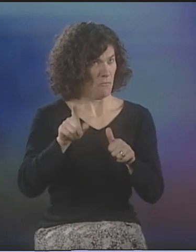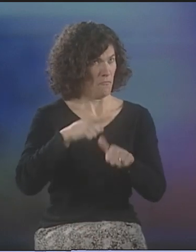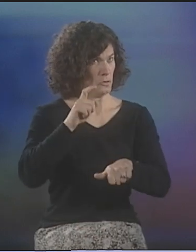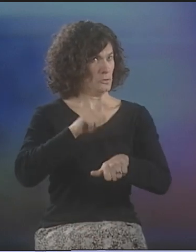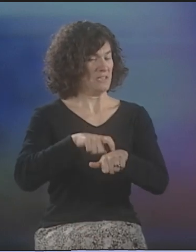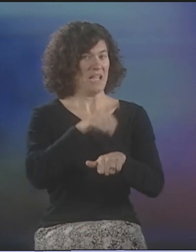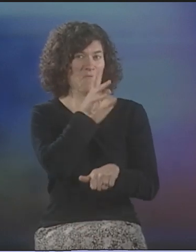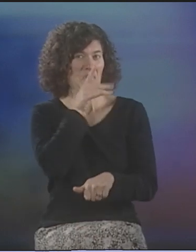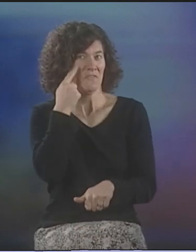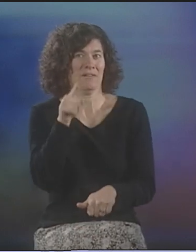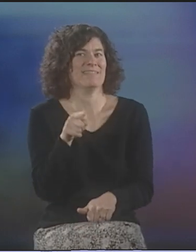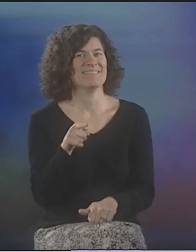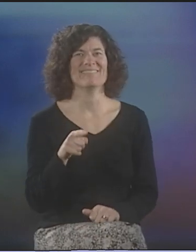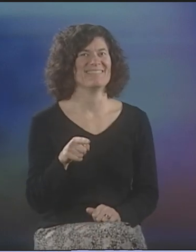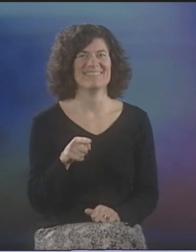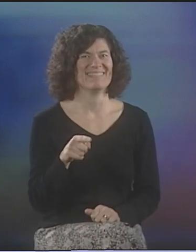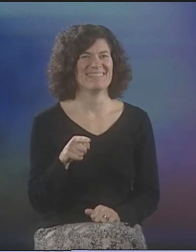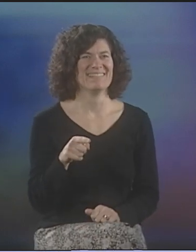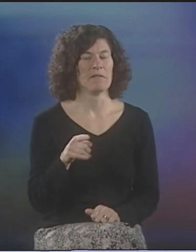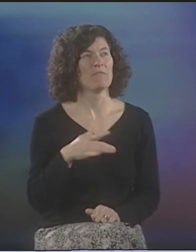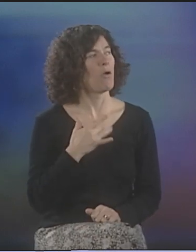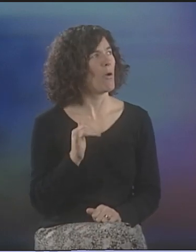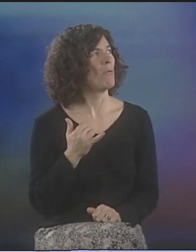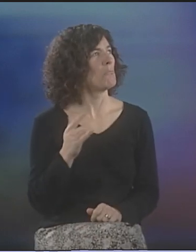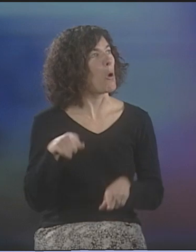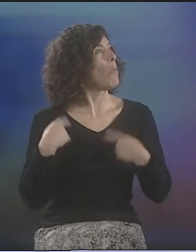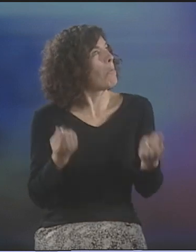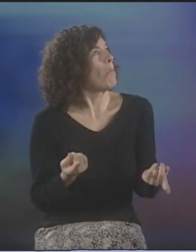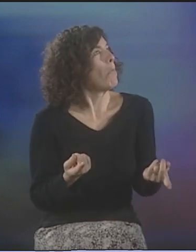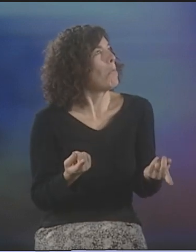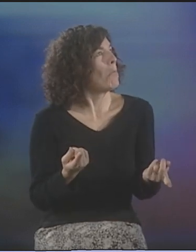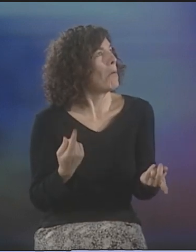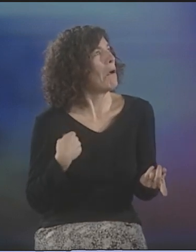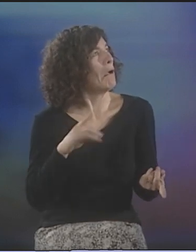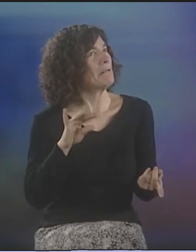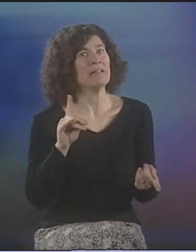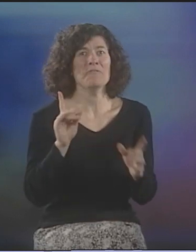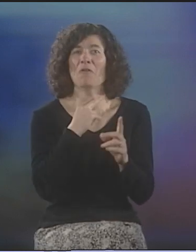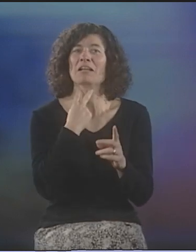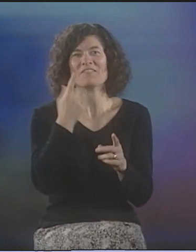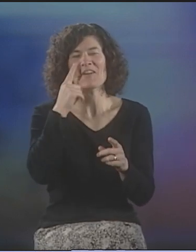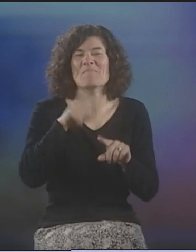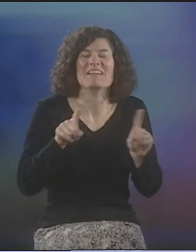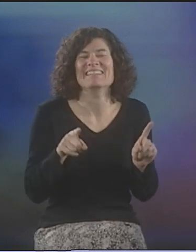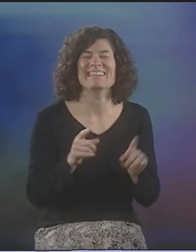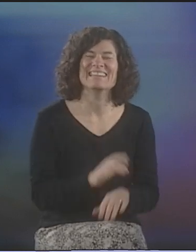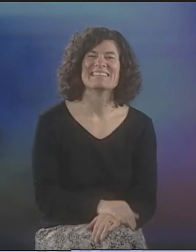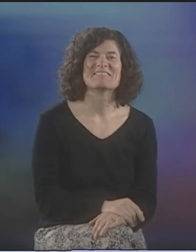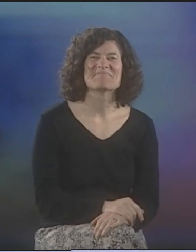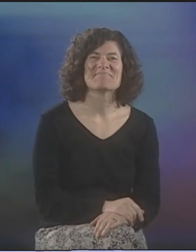BUT LOOKING BACK, TRYING TO REMEMBER THE FIRST TIME I ACTUALLY VOICED FOR HER, I DON'T KNOW, BECAUSE IN MY MIND, I'VE ALWAYS VOICED FOR DEBBIE. HA HA!